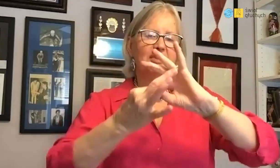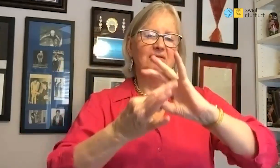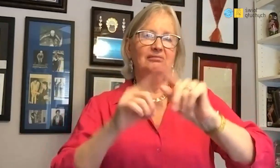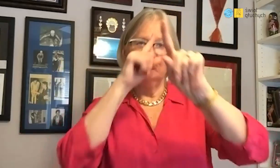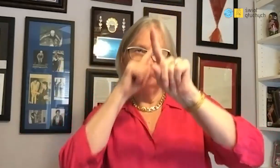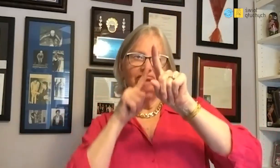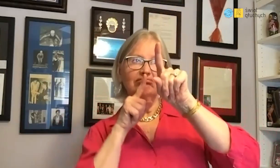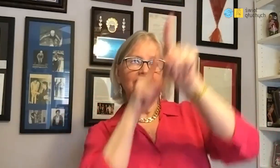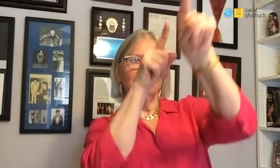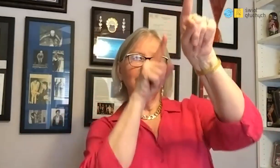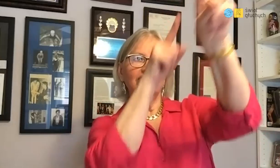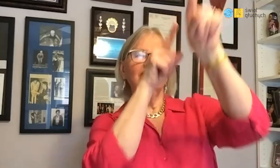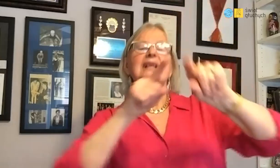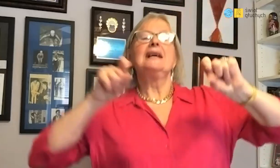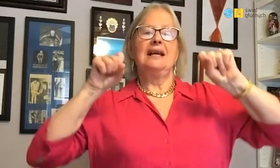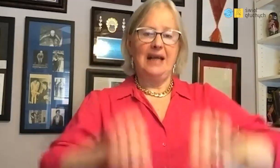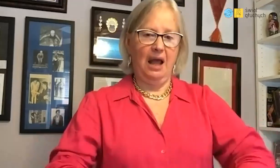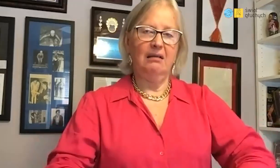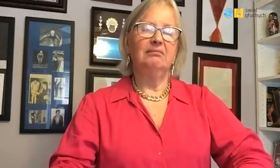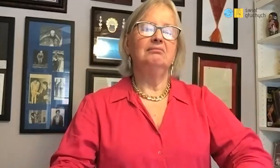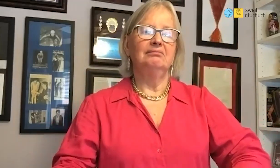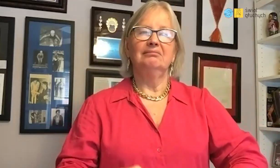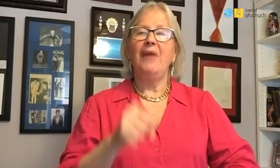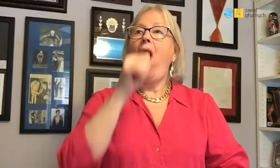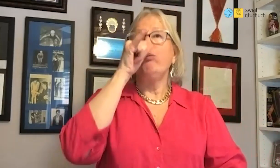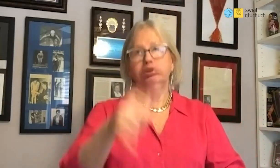Focus on the Olympics.